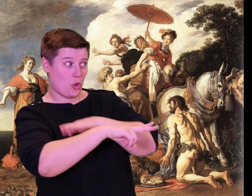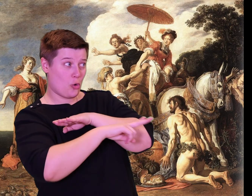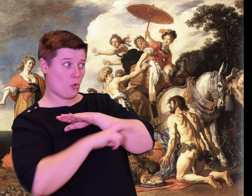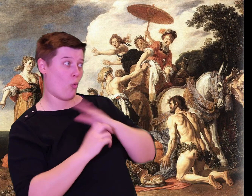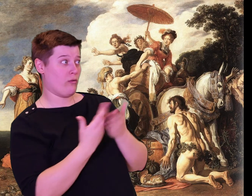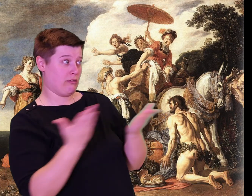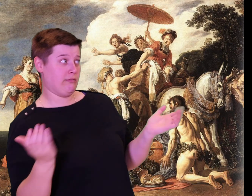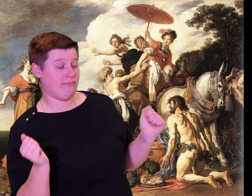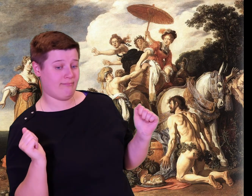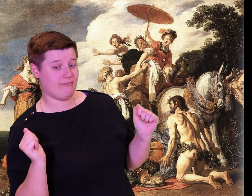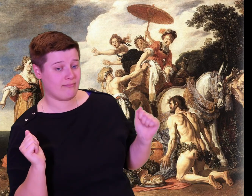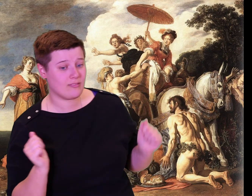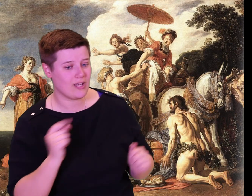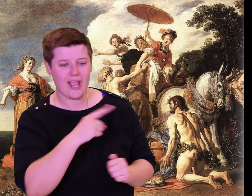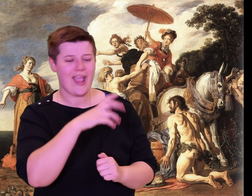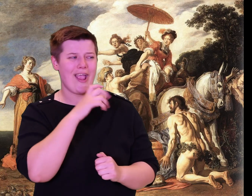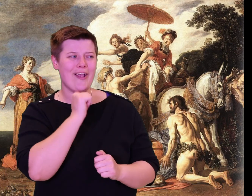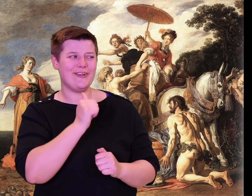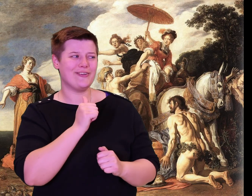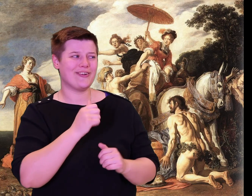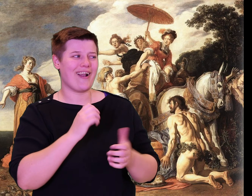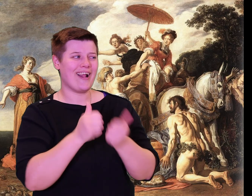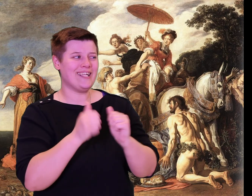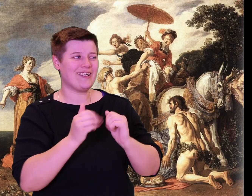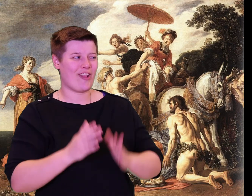You are no athlete."